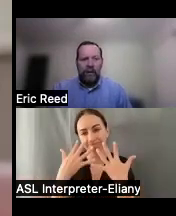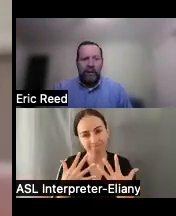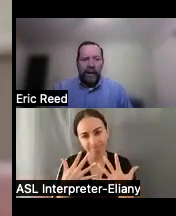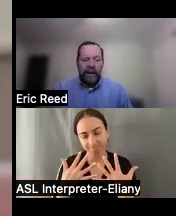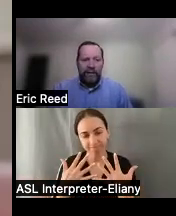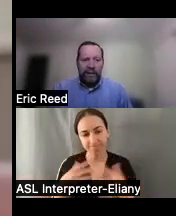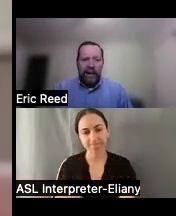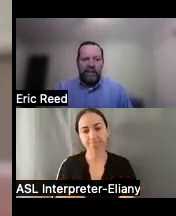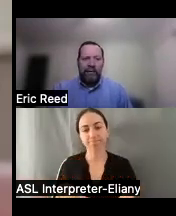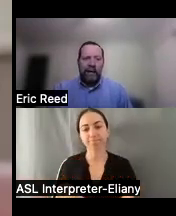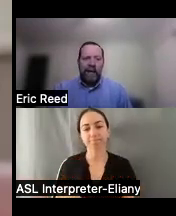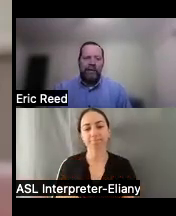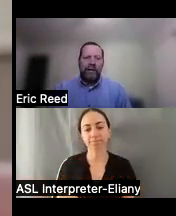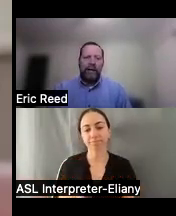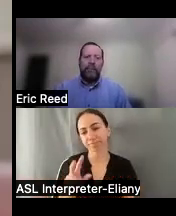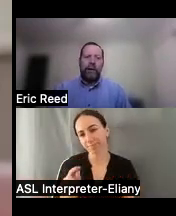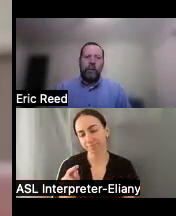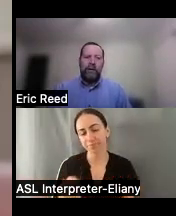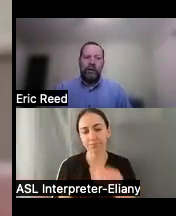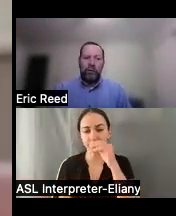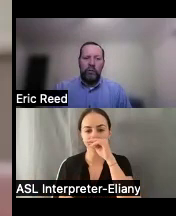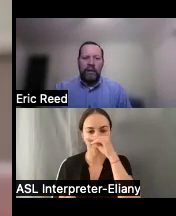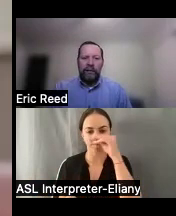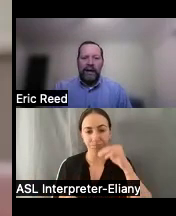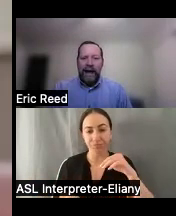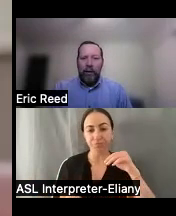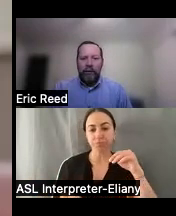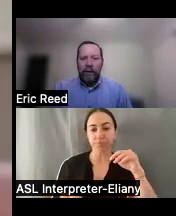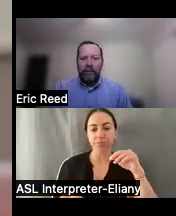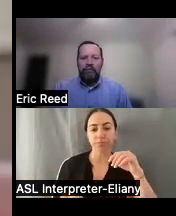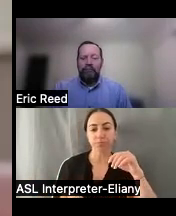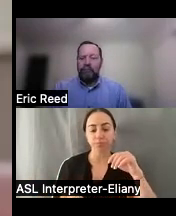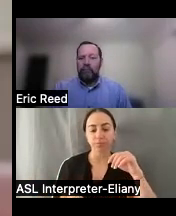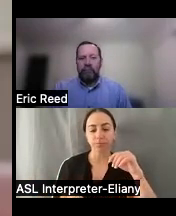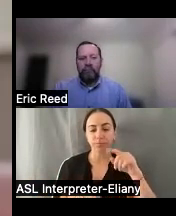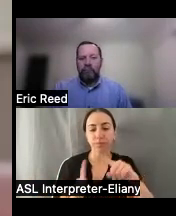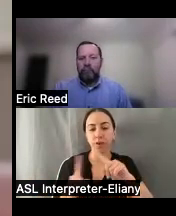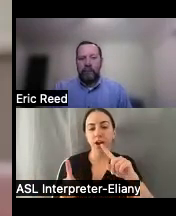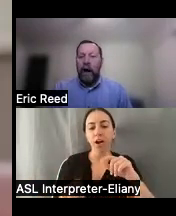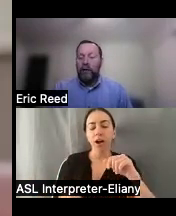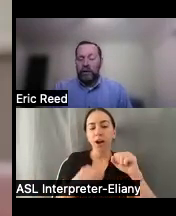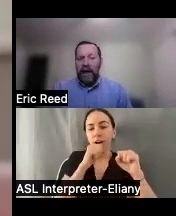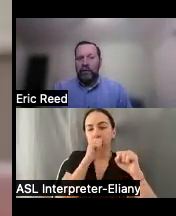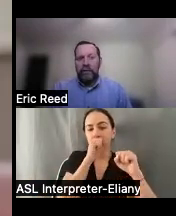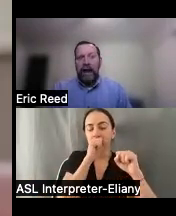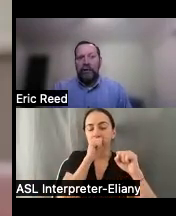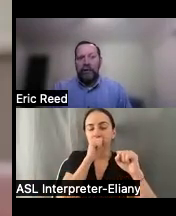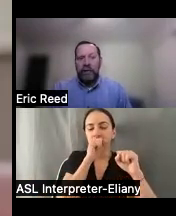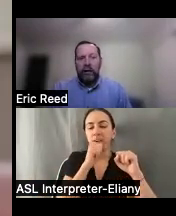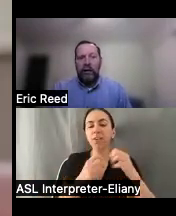um that is that is not the case but we do lend out um hundreds of thousands of dollars a year